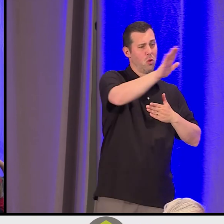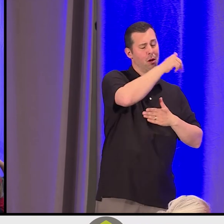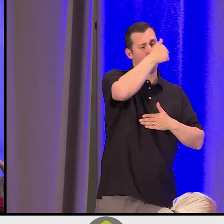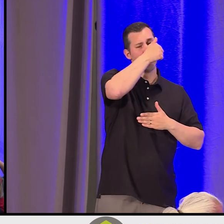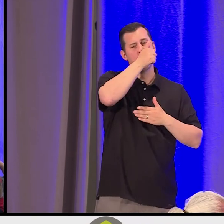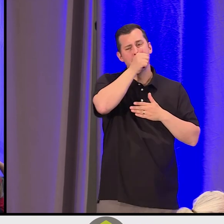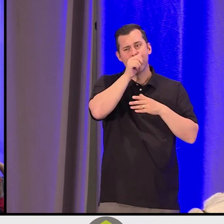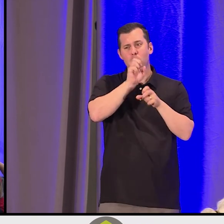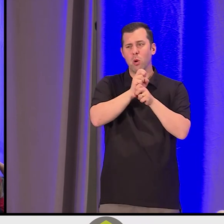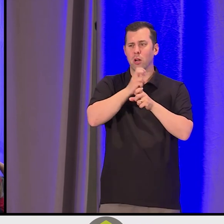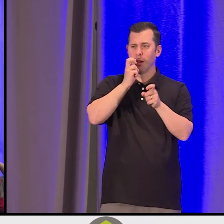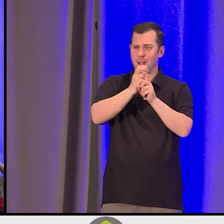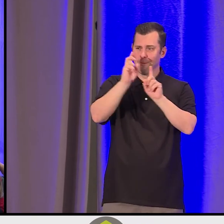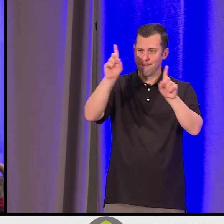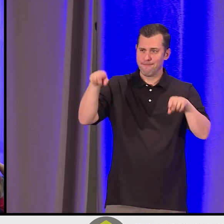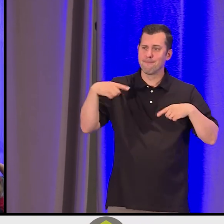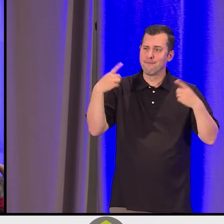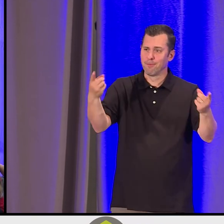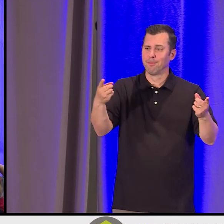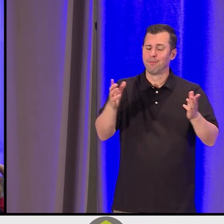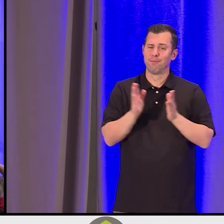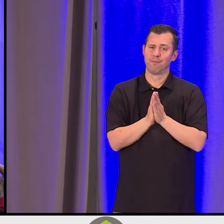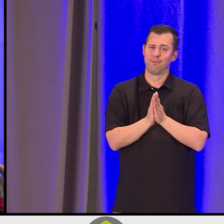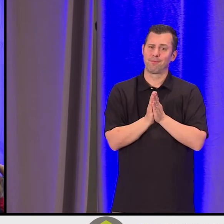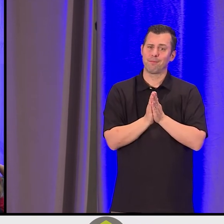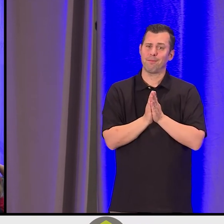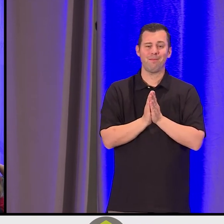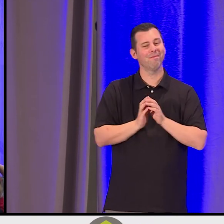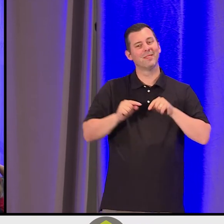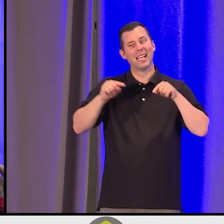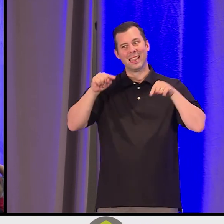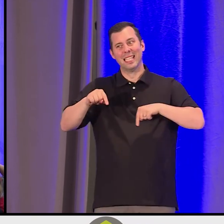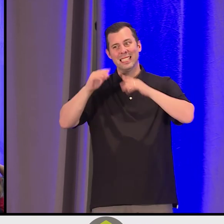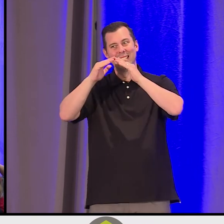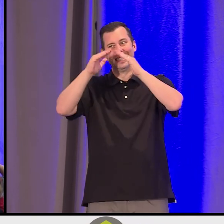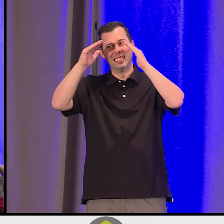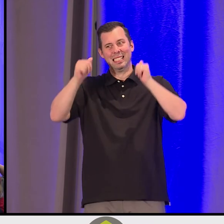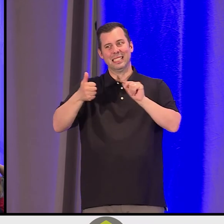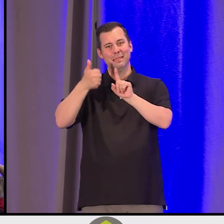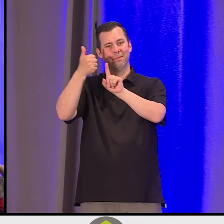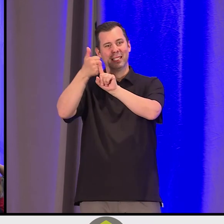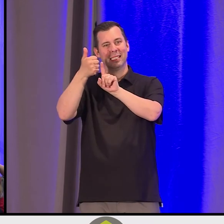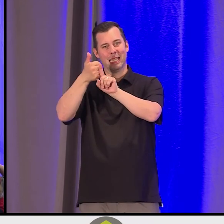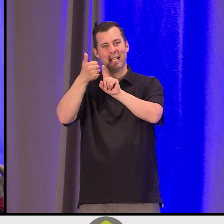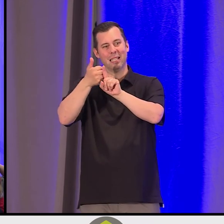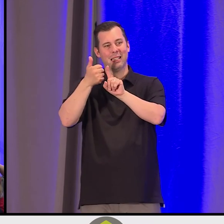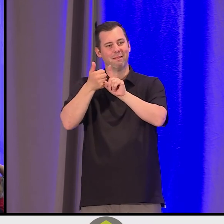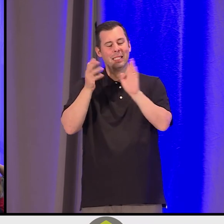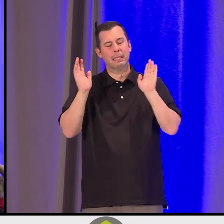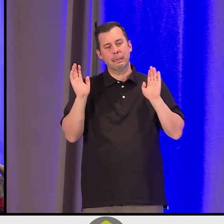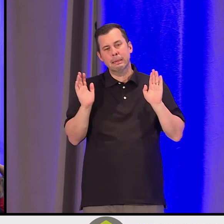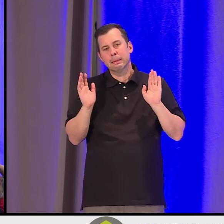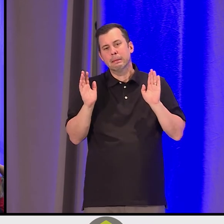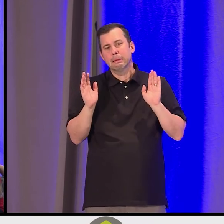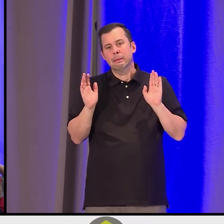And for the work that you do with a system that doesn't always recognize it or nurture it or uphold it. But we are not cynical.